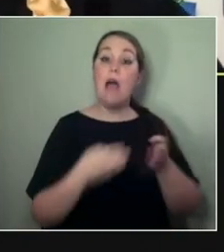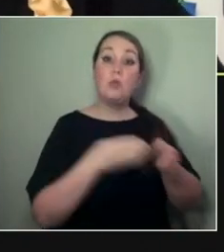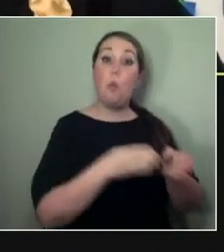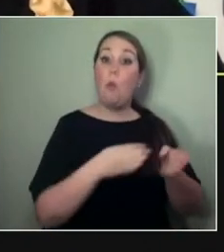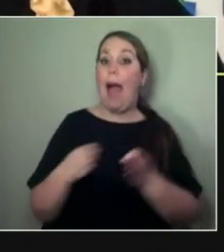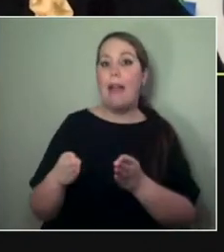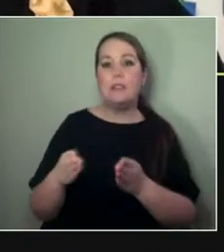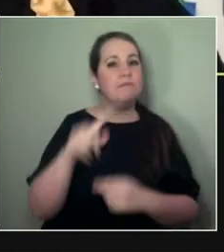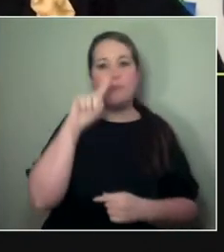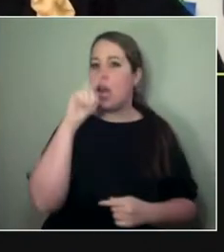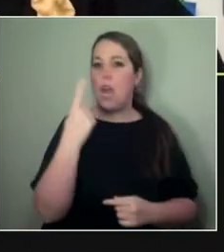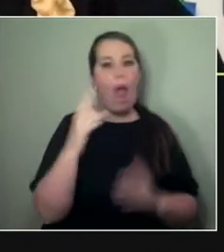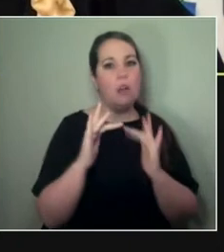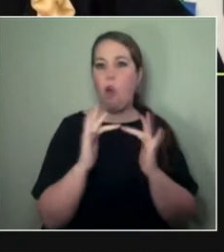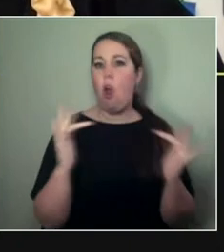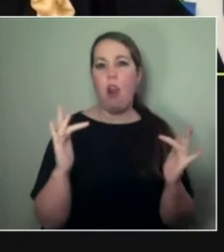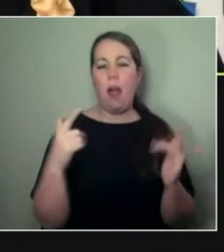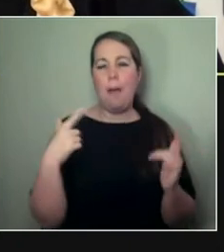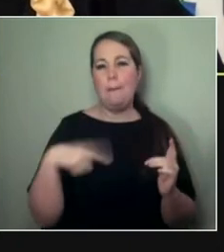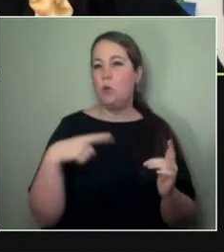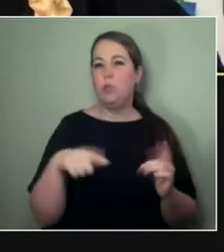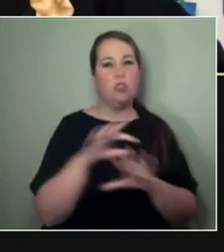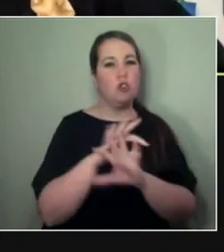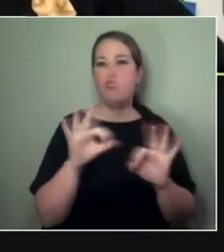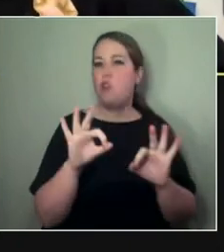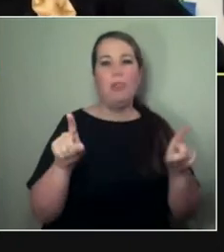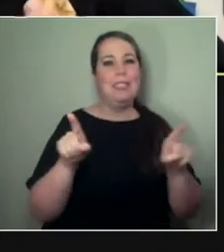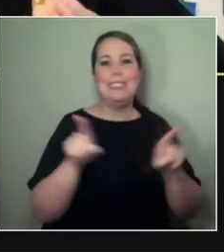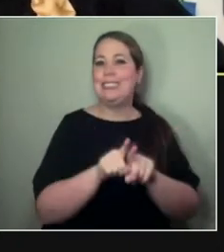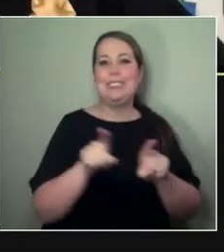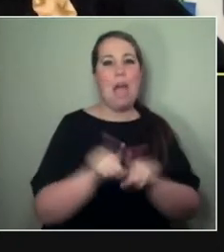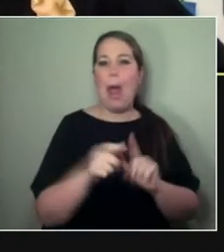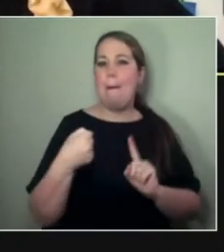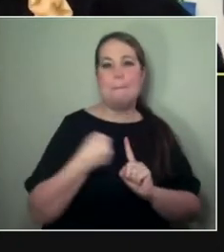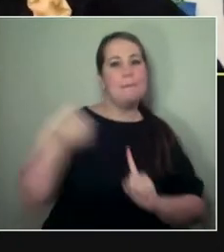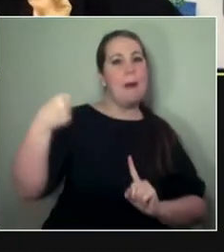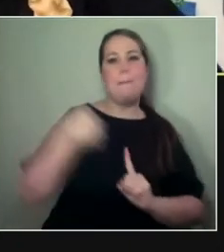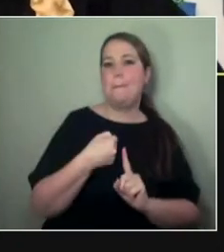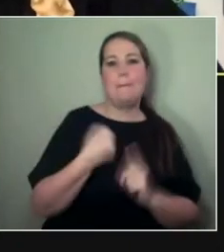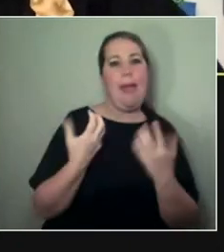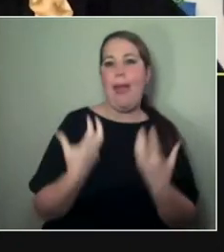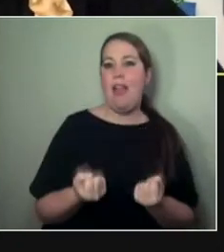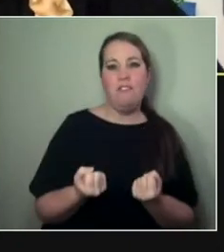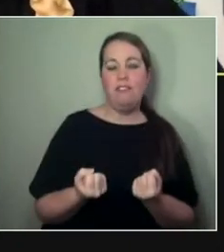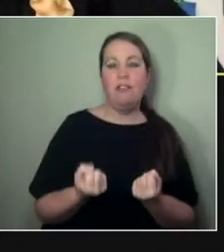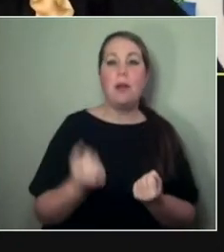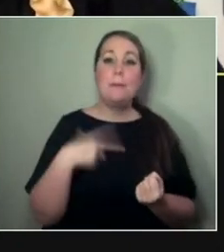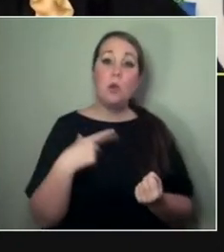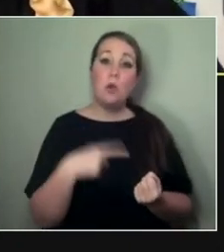in terms of the making together. That making process is really important,